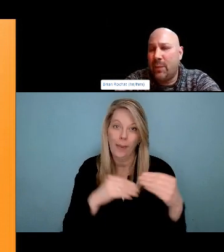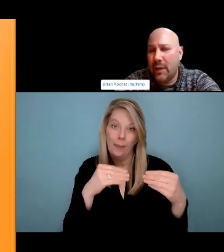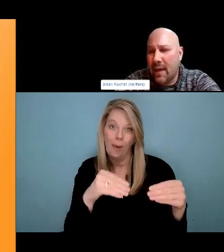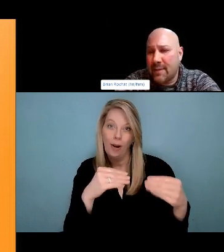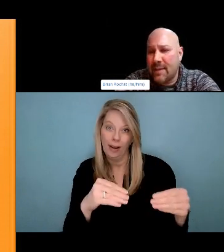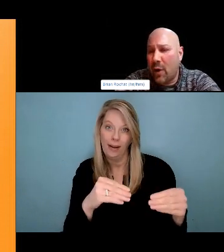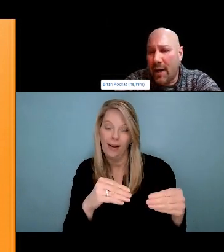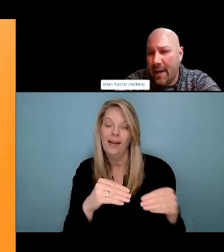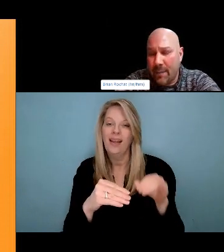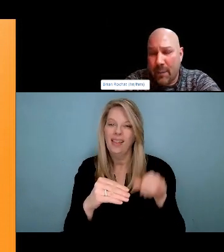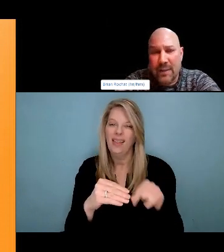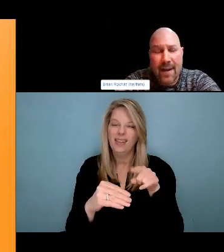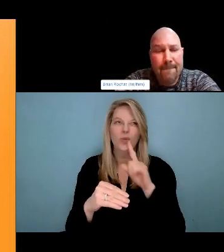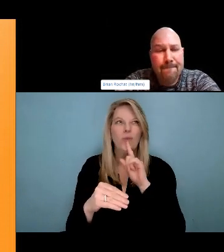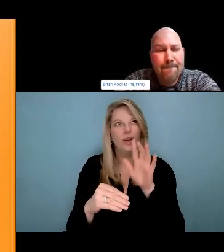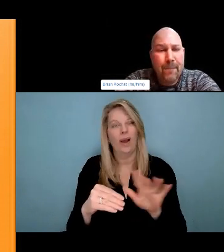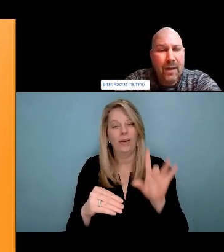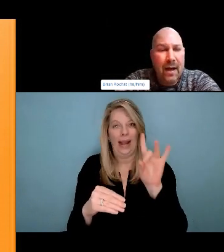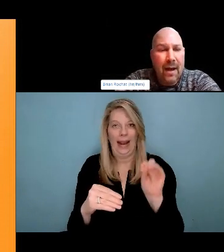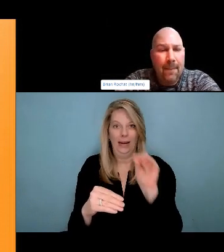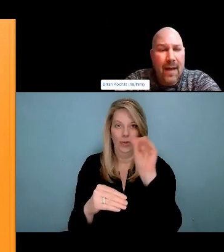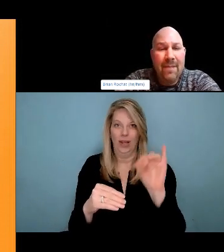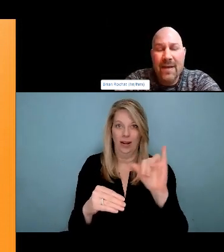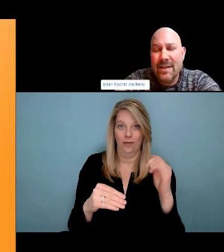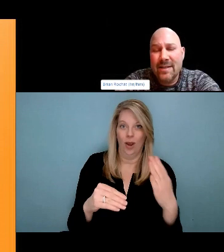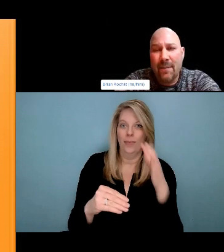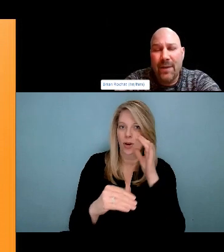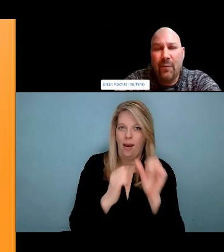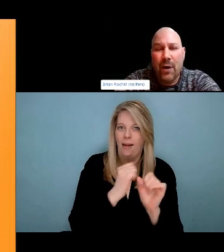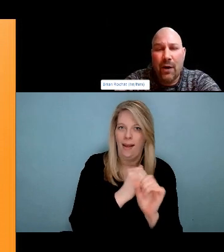lovely and kind and generous and creative and always there for us.